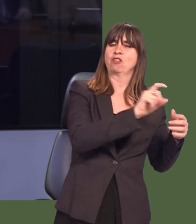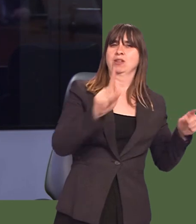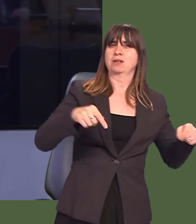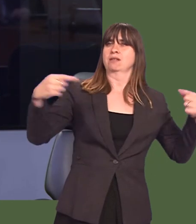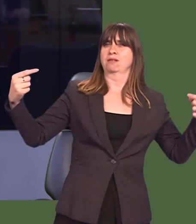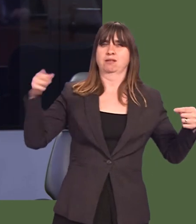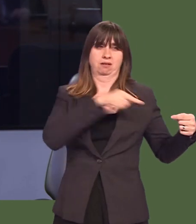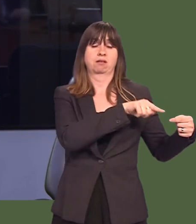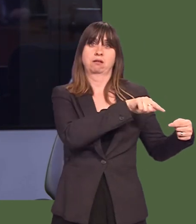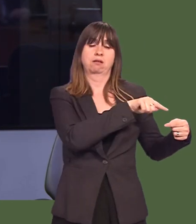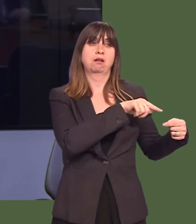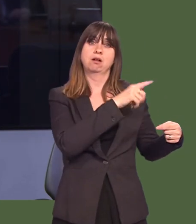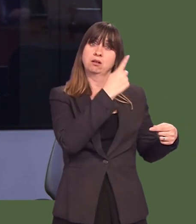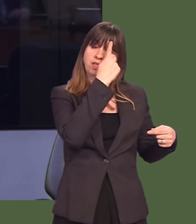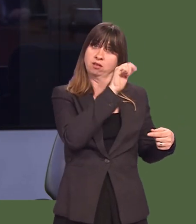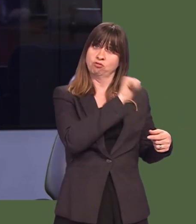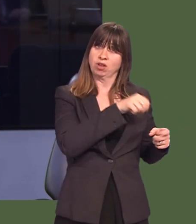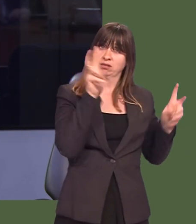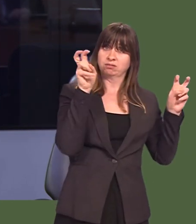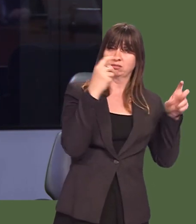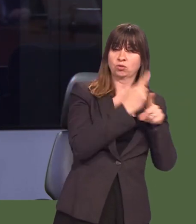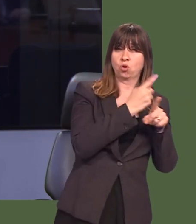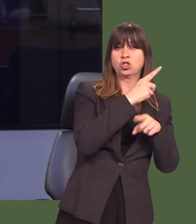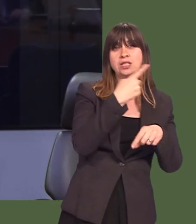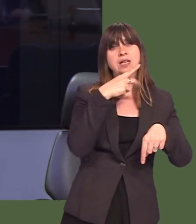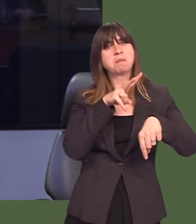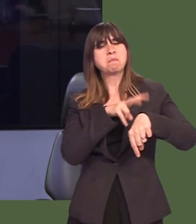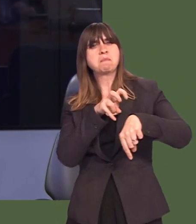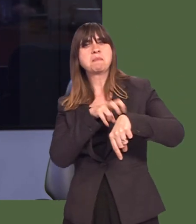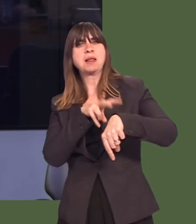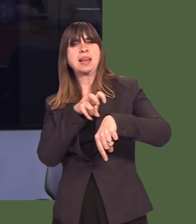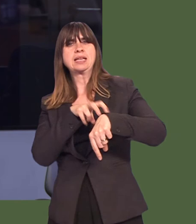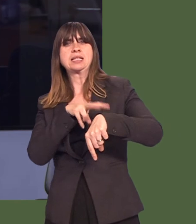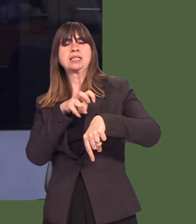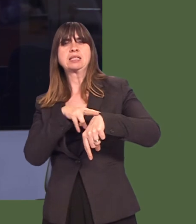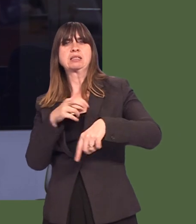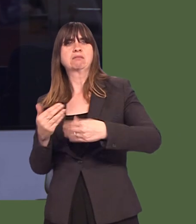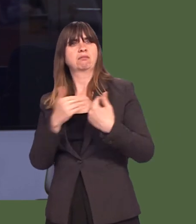Party did not think it was, quote, ëright at this timeí to devolve policing to Wales?